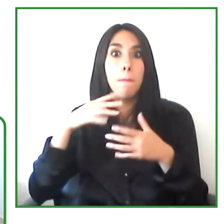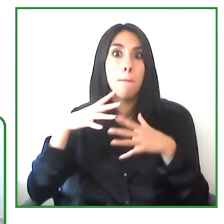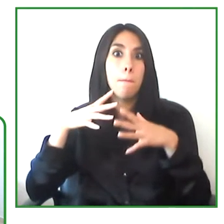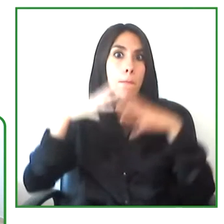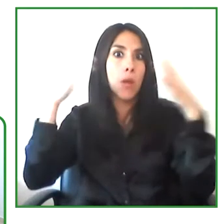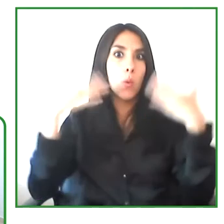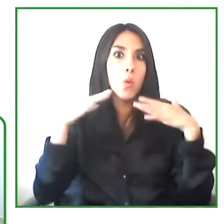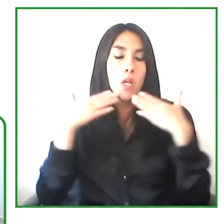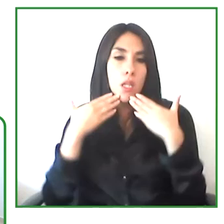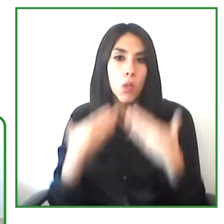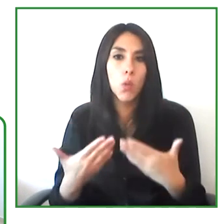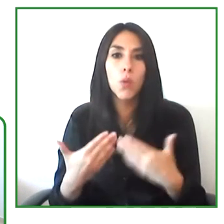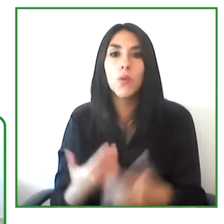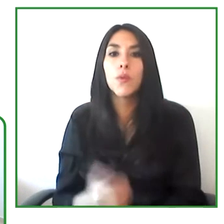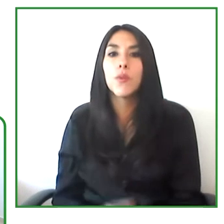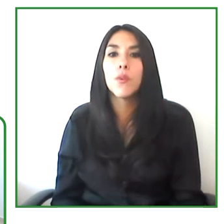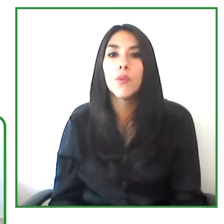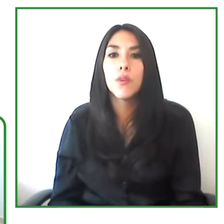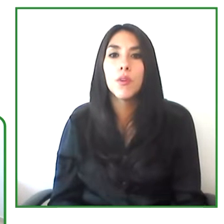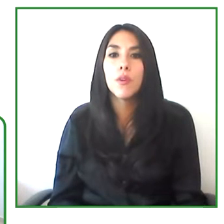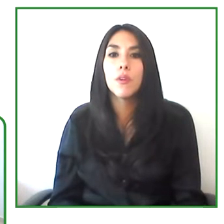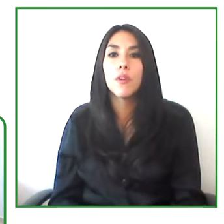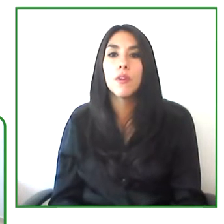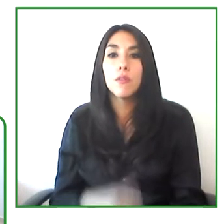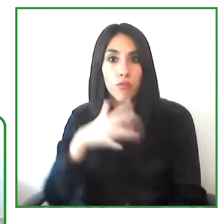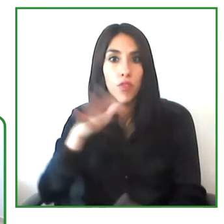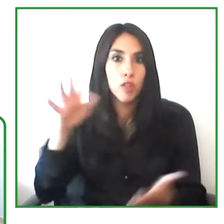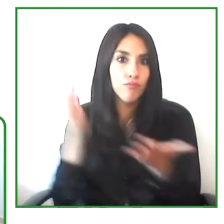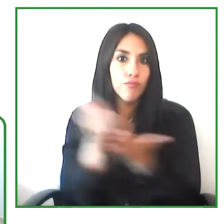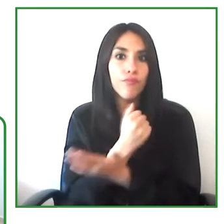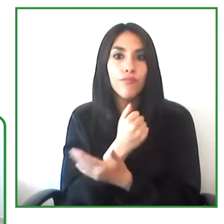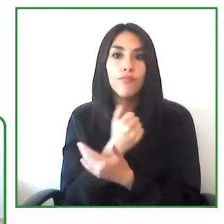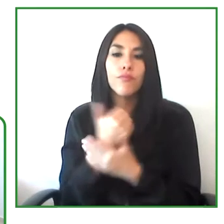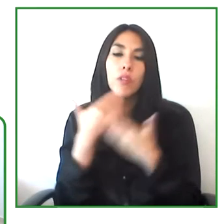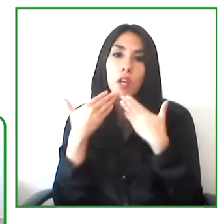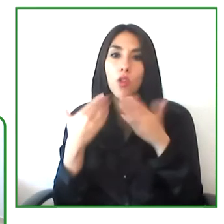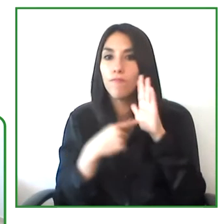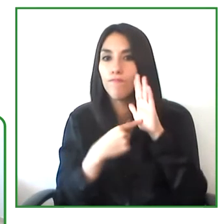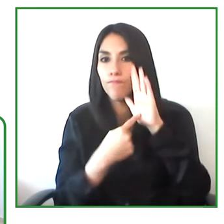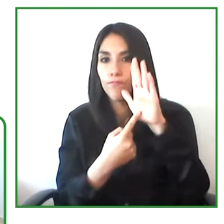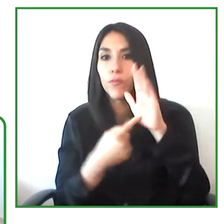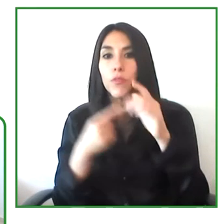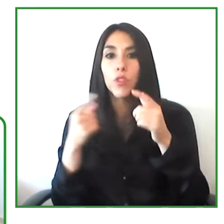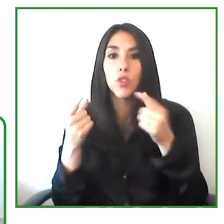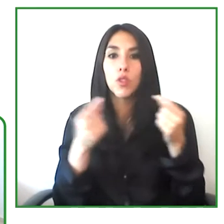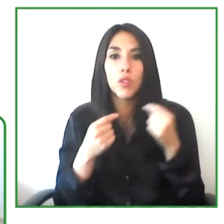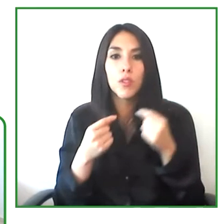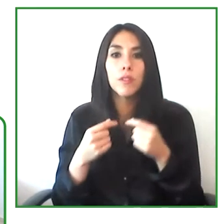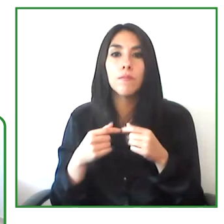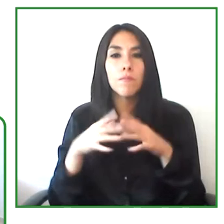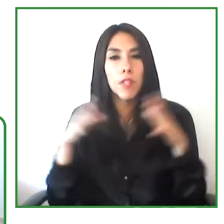And so congratulations on your initiative and the best in the future. Thank you very much. Henry.